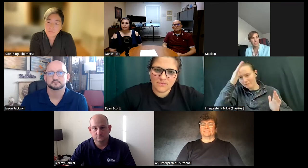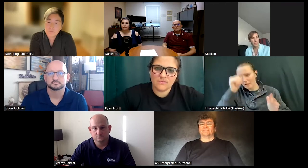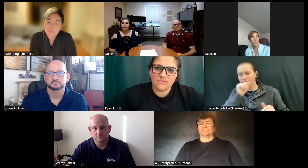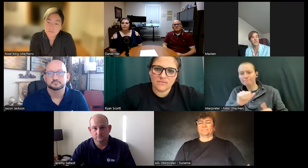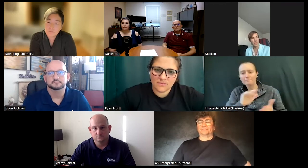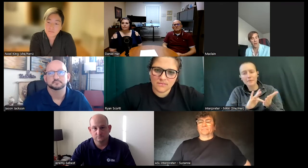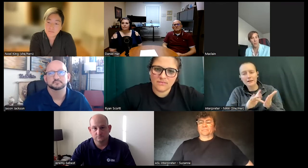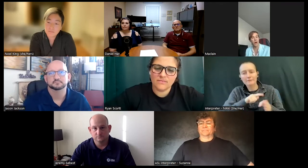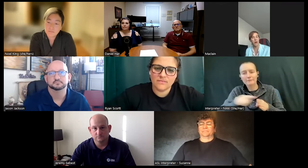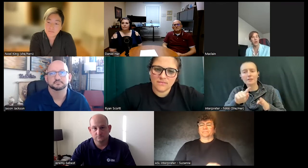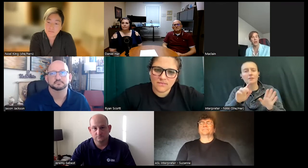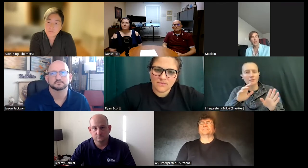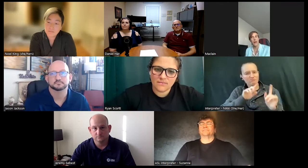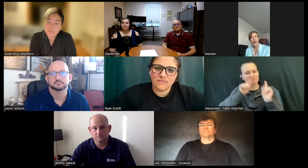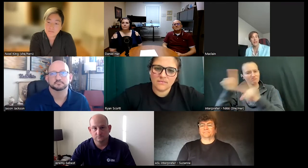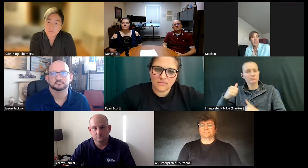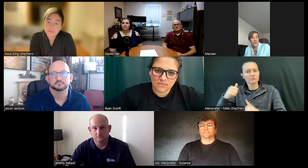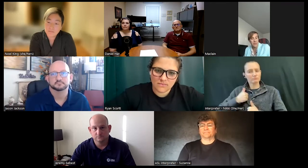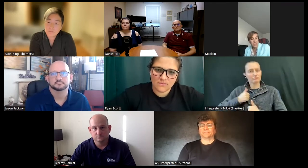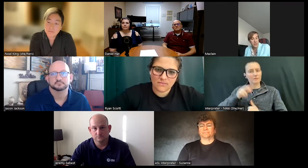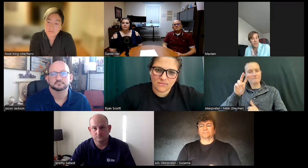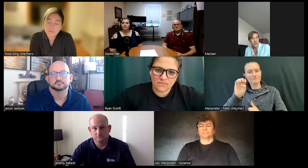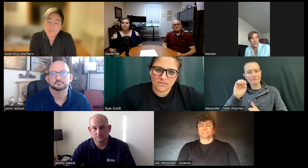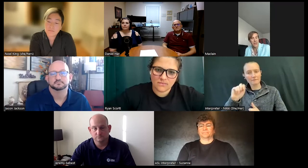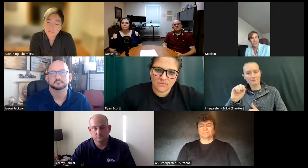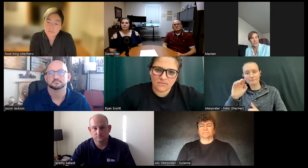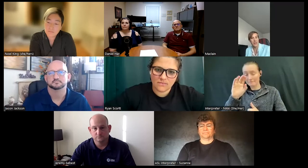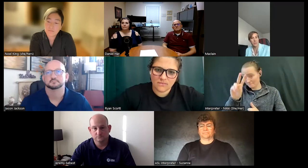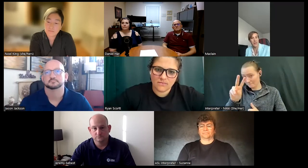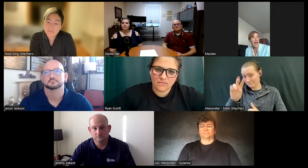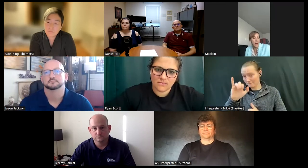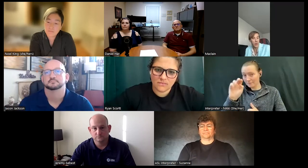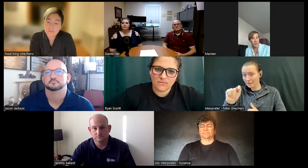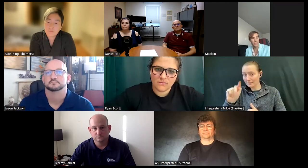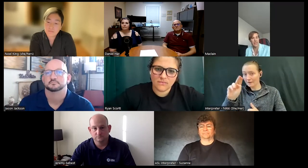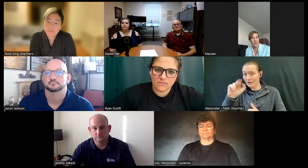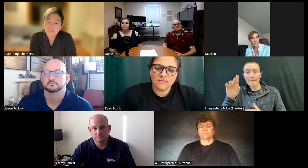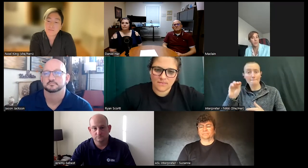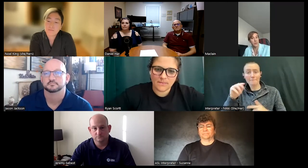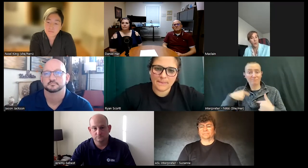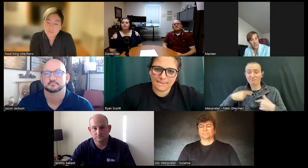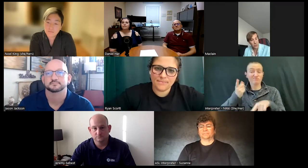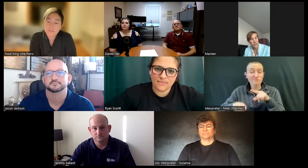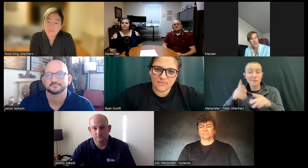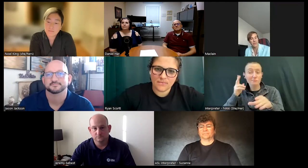went served in the Vietnam War and I could never serve in the military so that's why now I work with the VA because I really wanted to join the